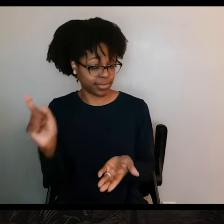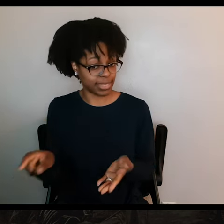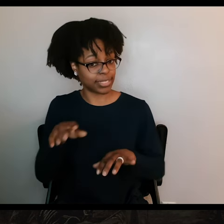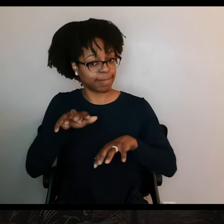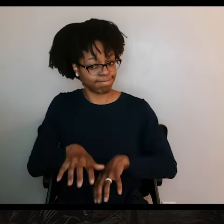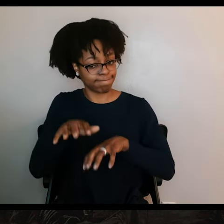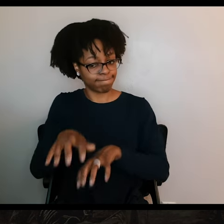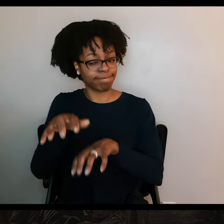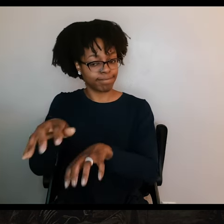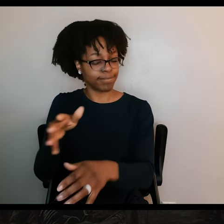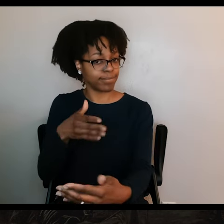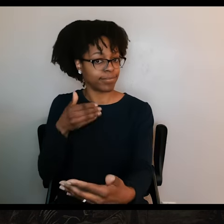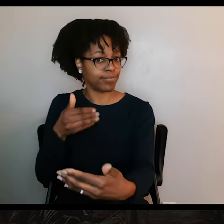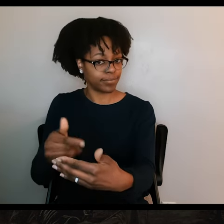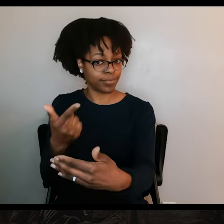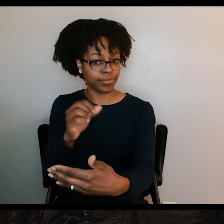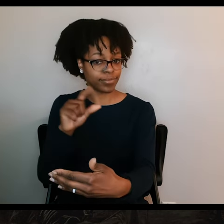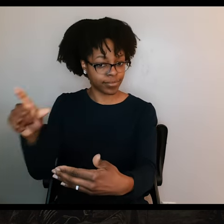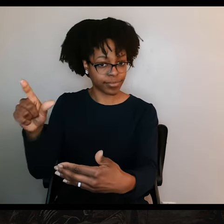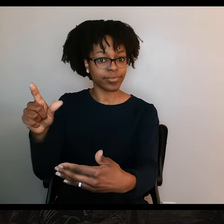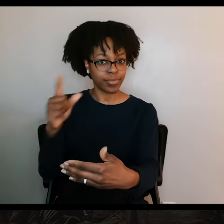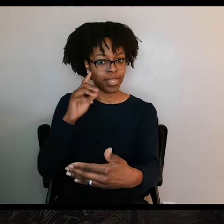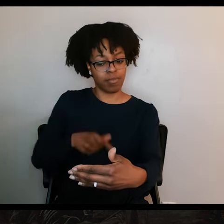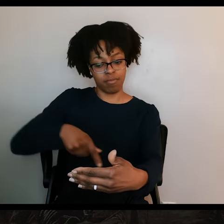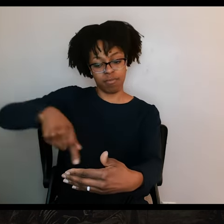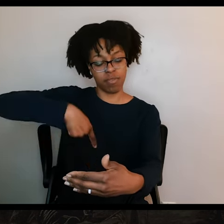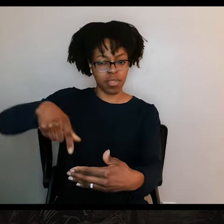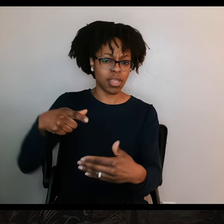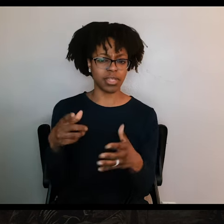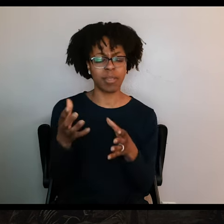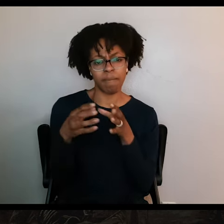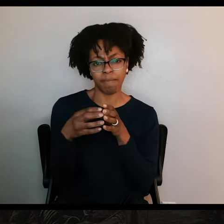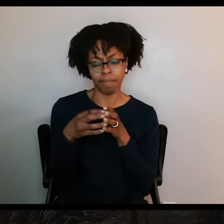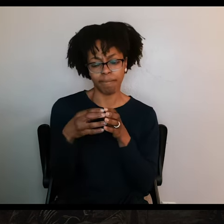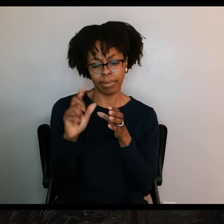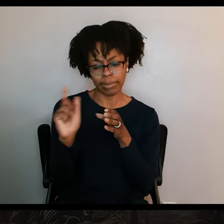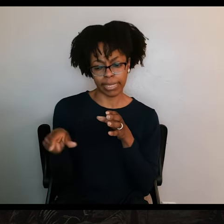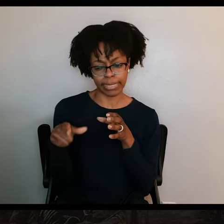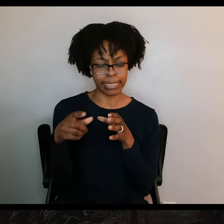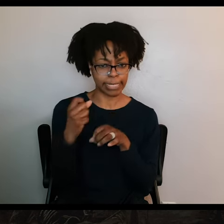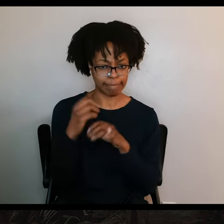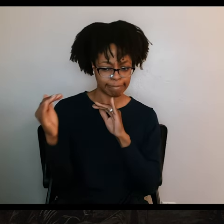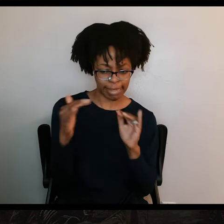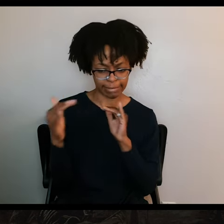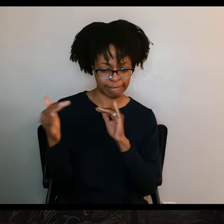As he got closer to Goliad, Urrea attacked and defeated several small bands of Texans. And Fannin heard about these defeats.